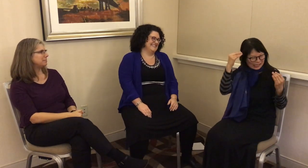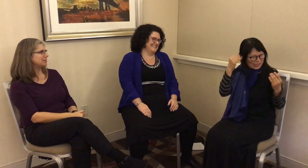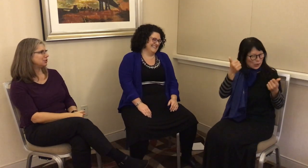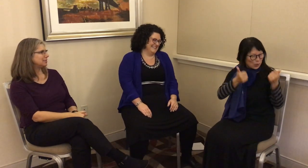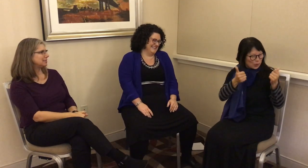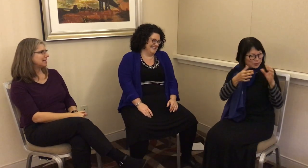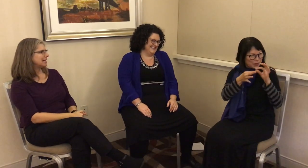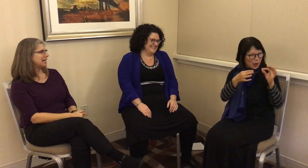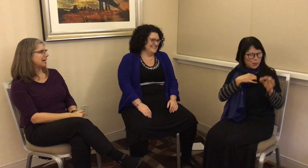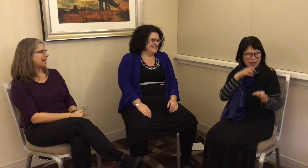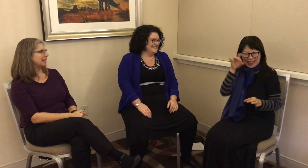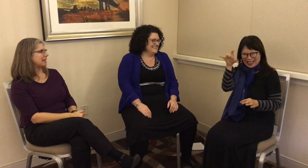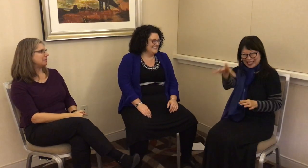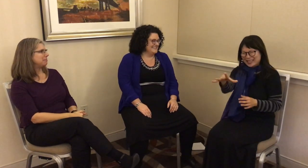that be? L: Wow. I have so many messages. Let me pick